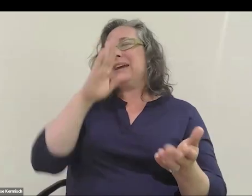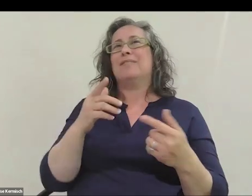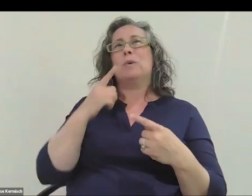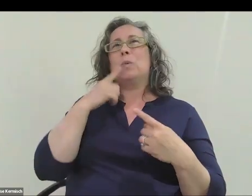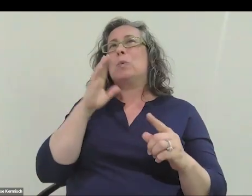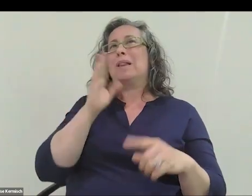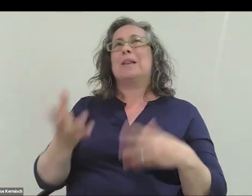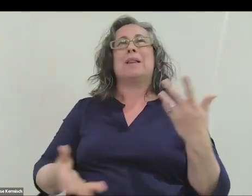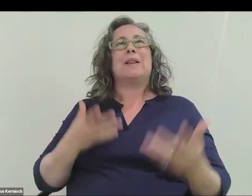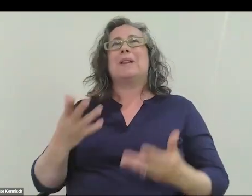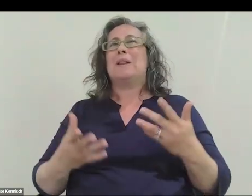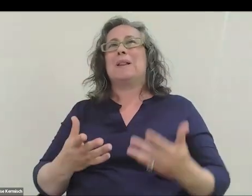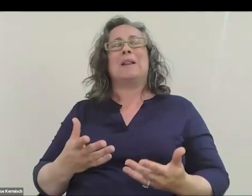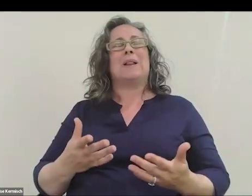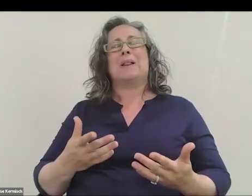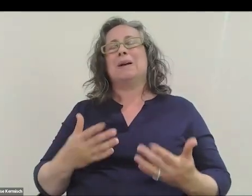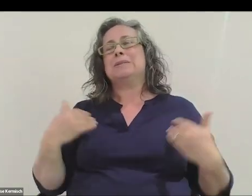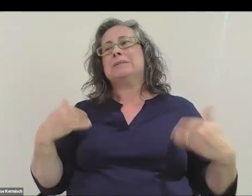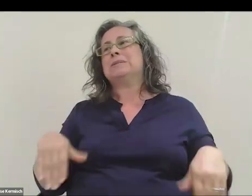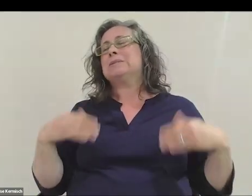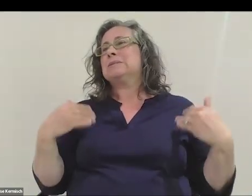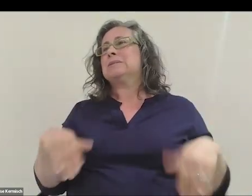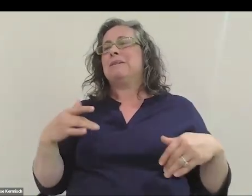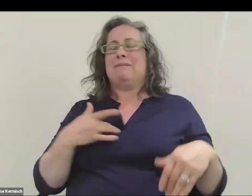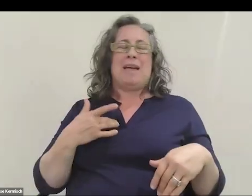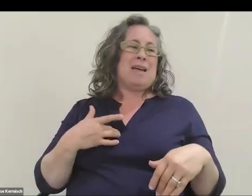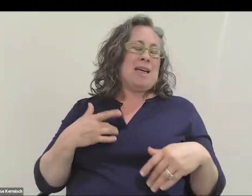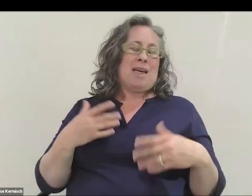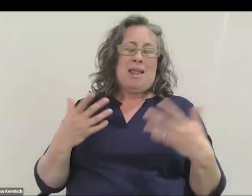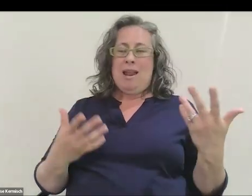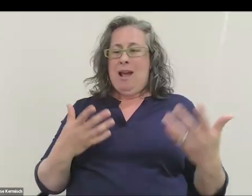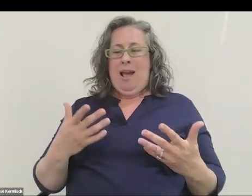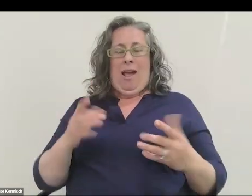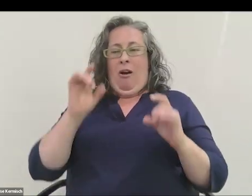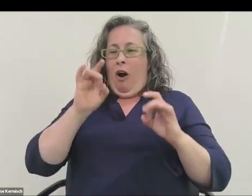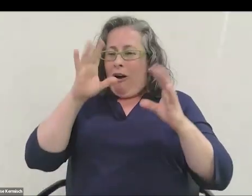This is a huge step back for humanity, and obviously a horrible tragedy.